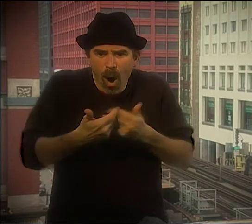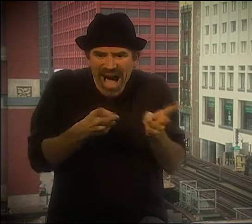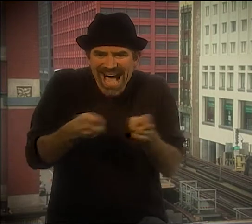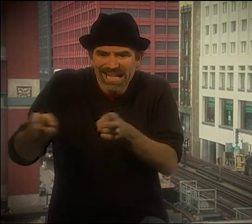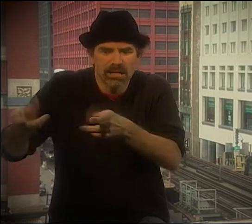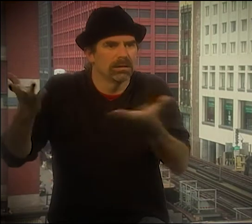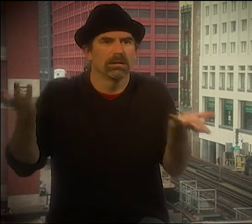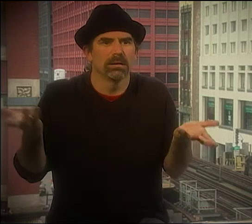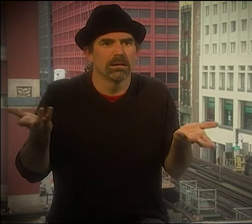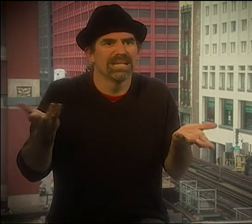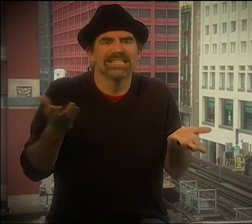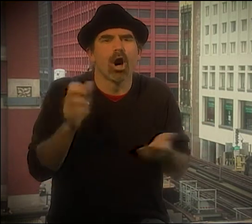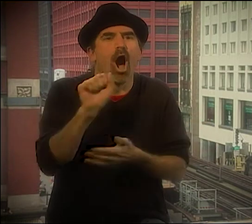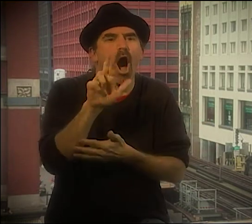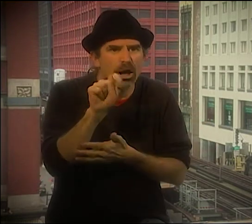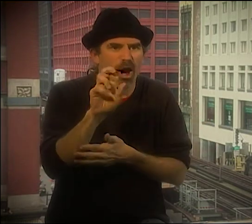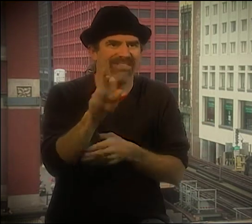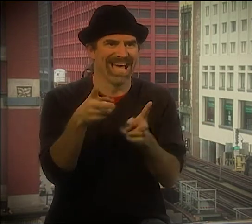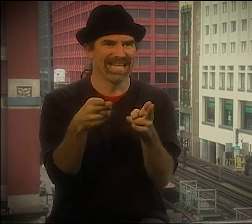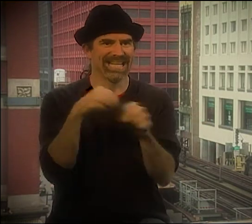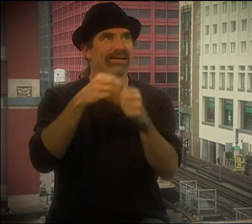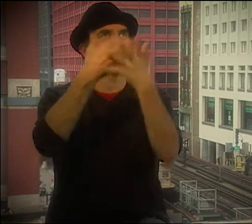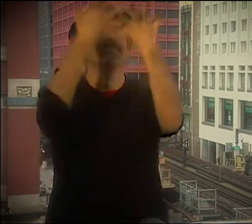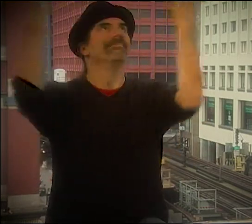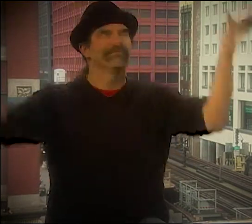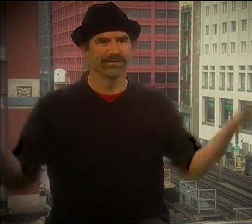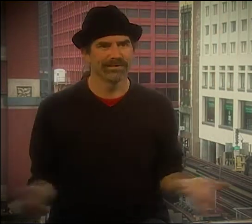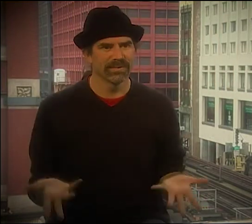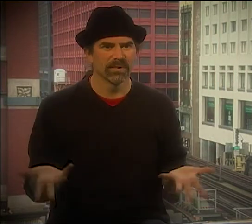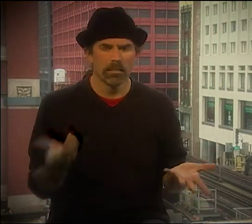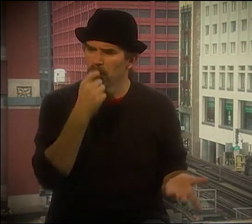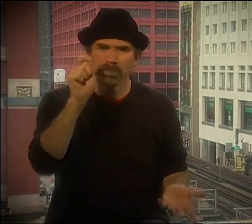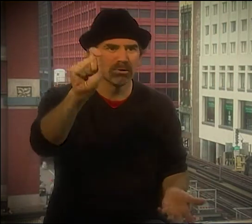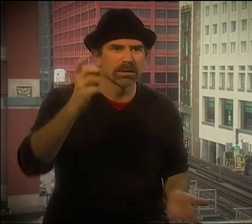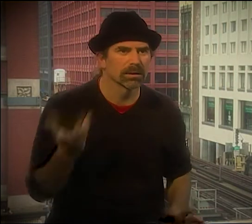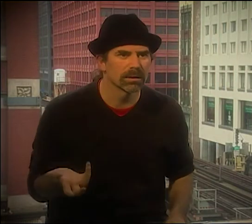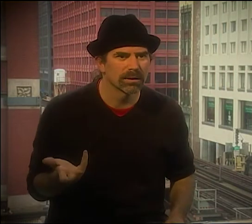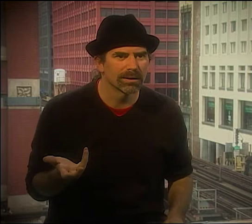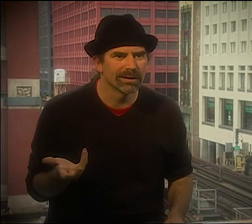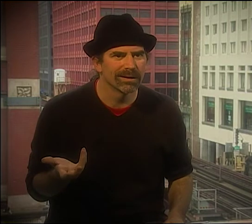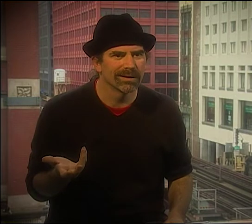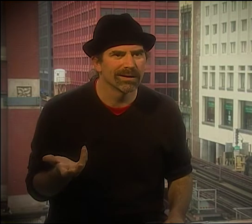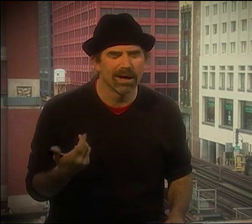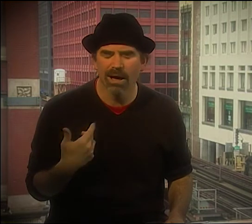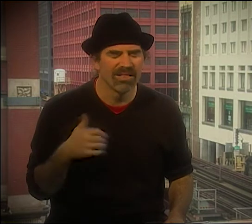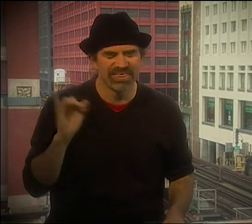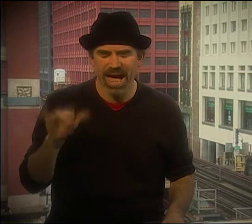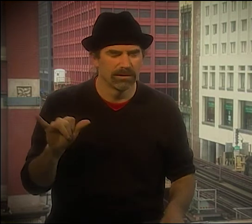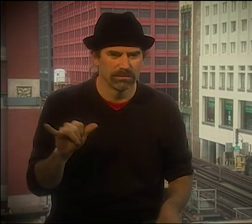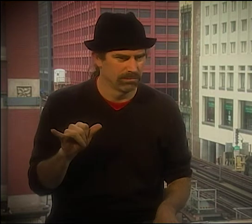BECAUSE IN THE BEGINNING WE WERE OPPOSITE MOVEMENTS. AND THEN WE WERE TOGETHER. AND WE COPY EACH OTHER. THEN WE GO BACK AND FORTH.